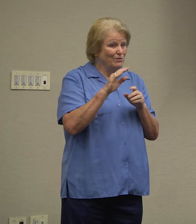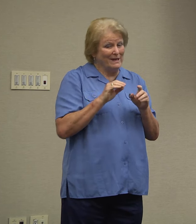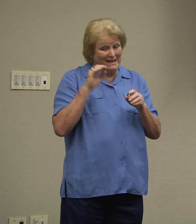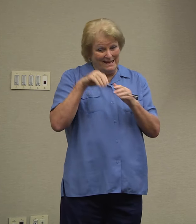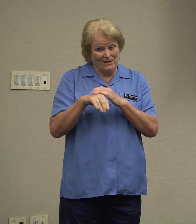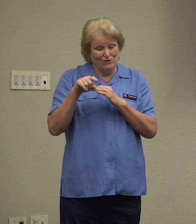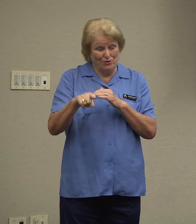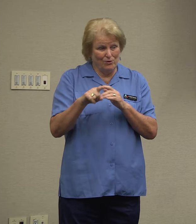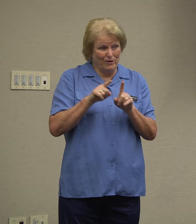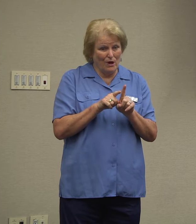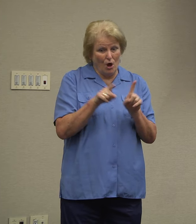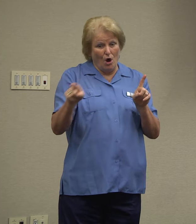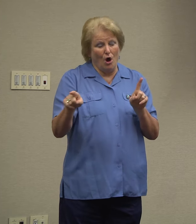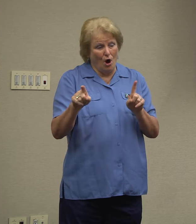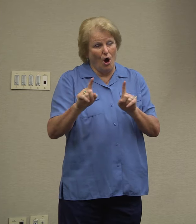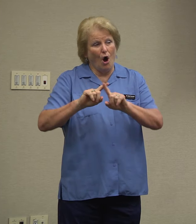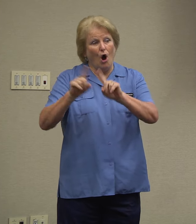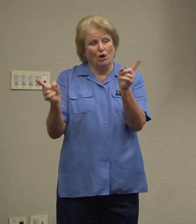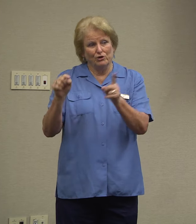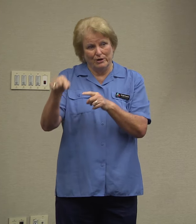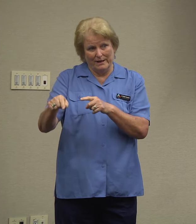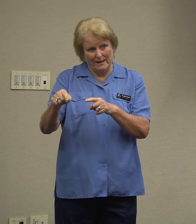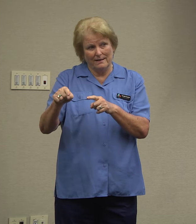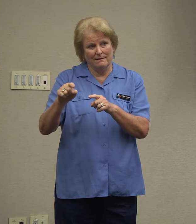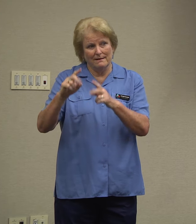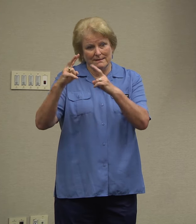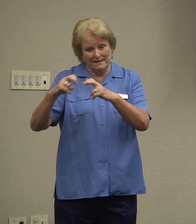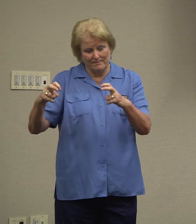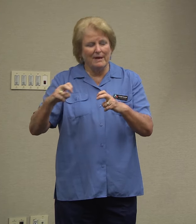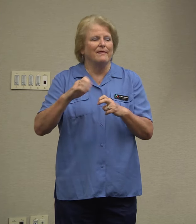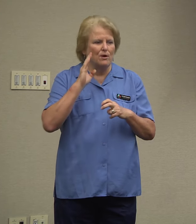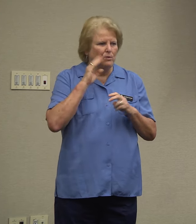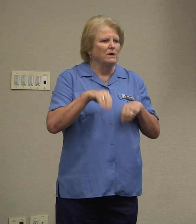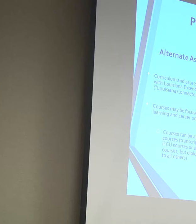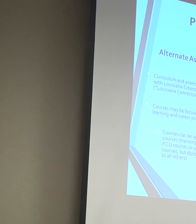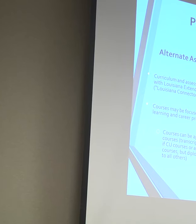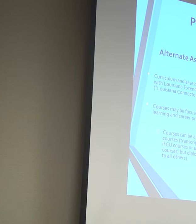that many of our districts are still not implementing the "promotion pathwa"y in